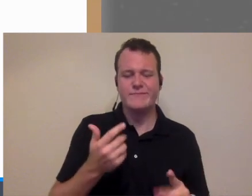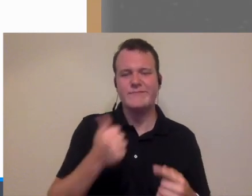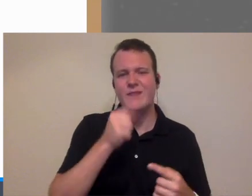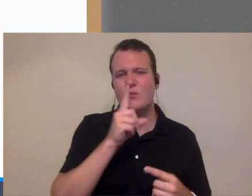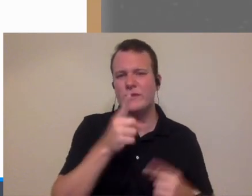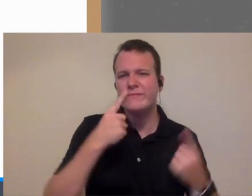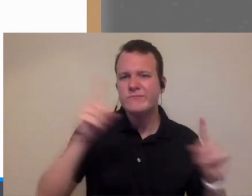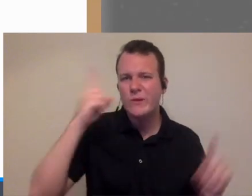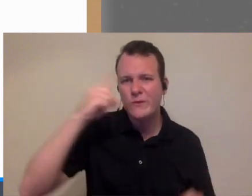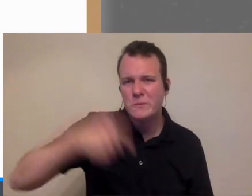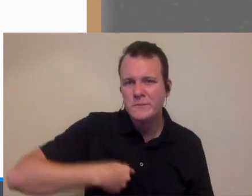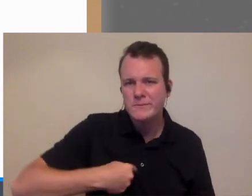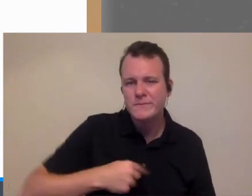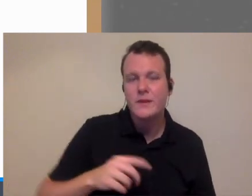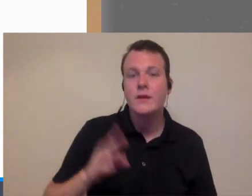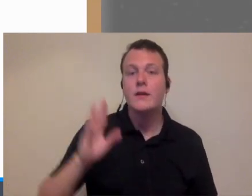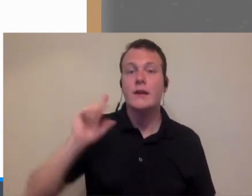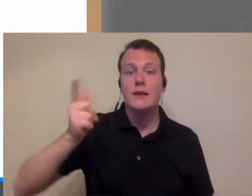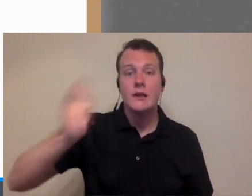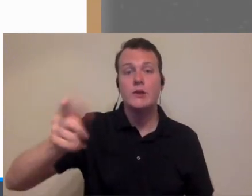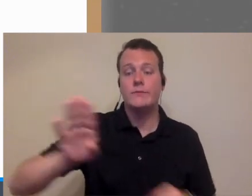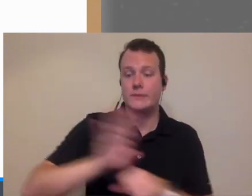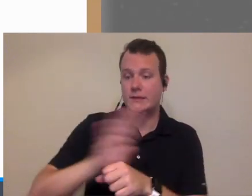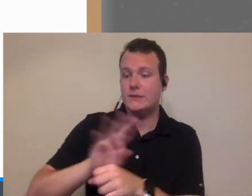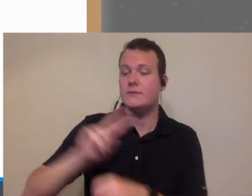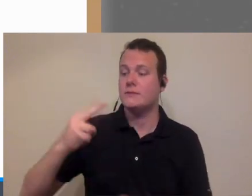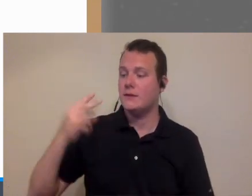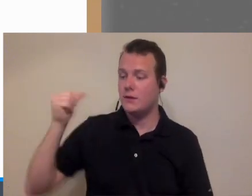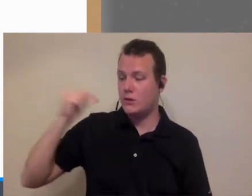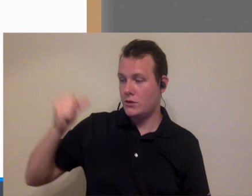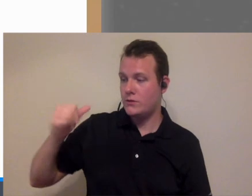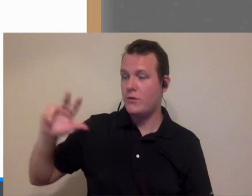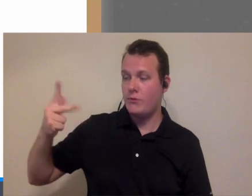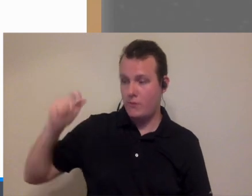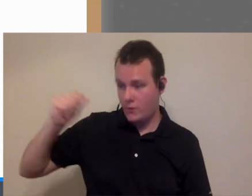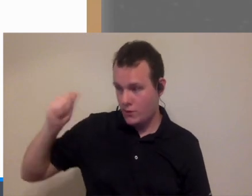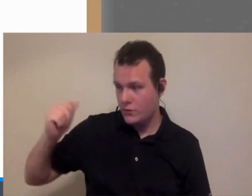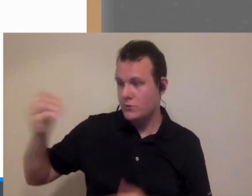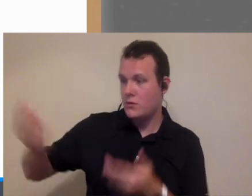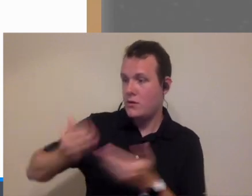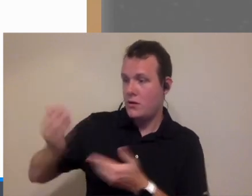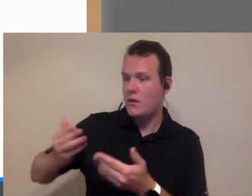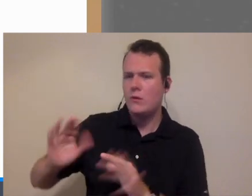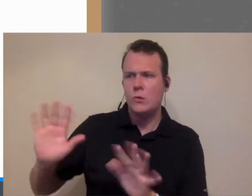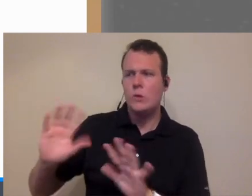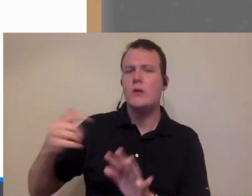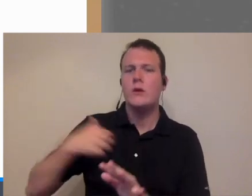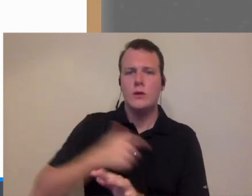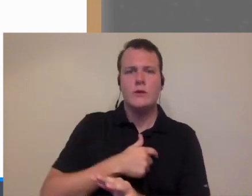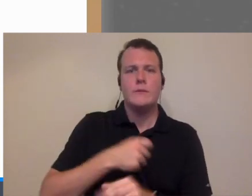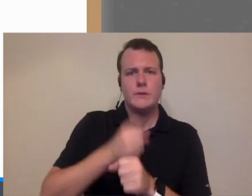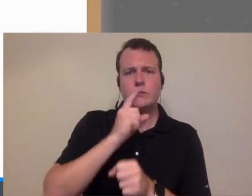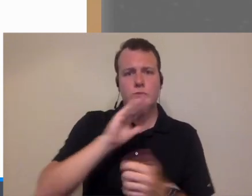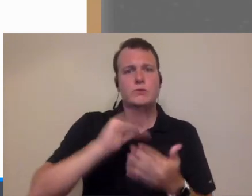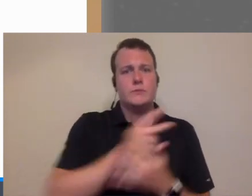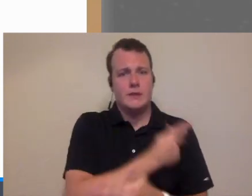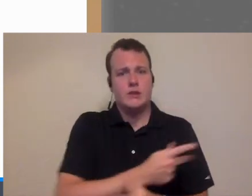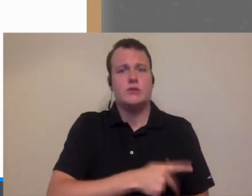miss a work for me but as I got a little bit busier I hired a second audiologist and a third audiologist and it was like oh we do need to make sure we get new